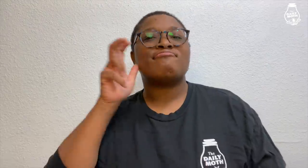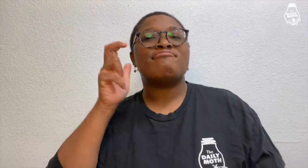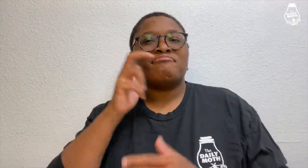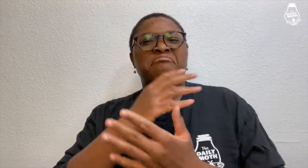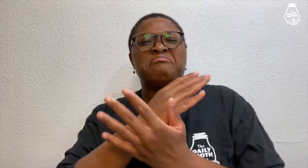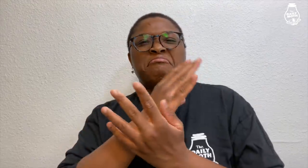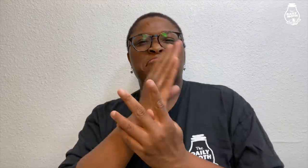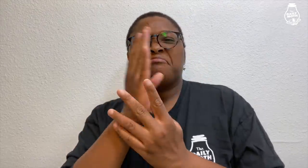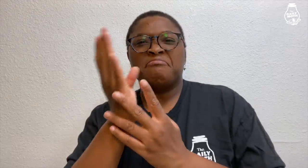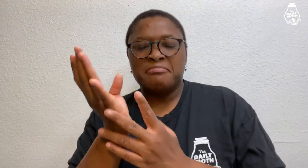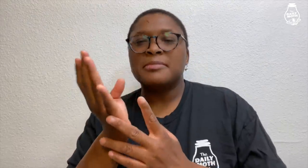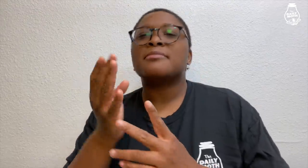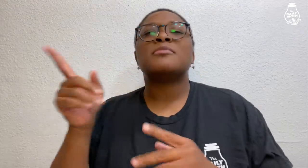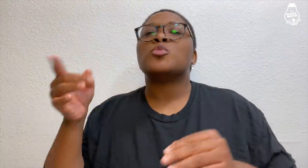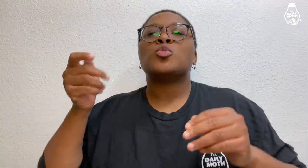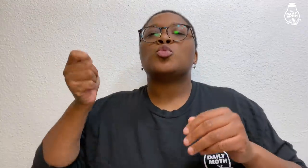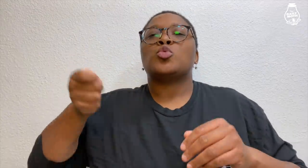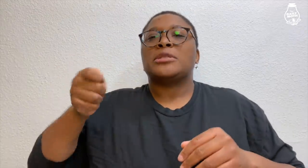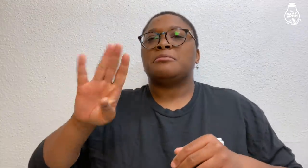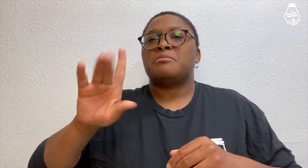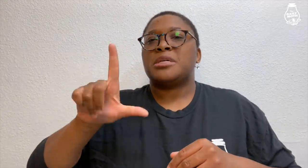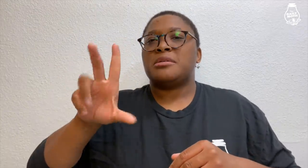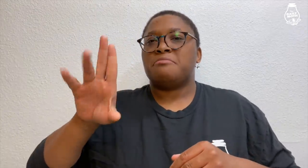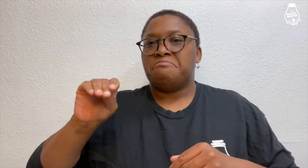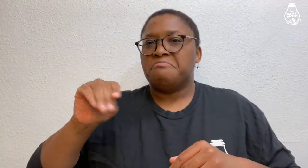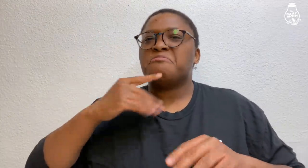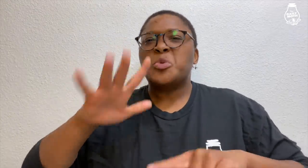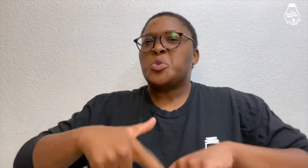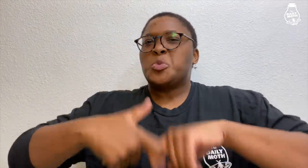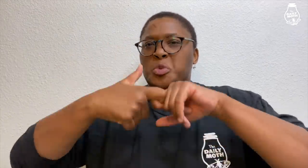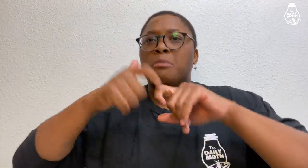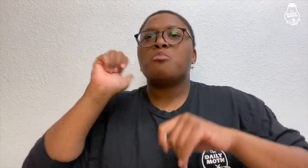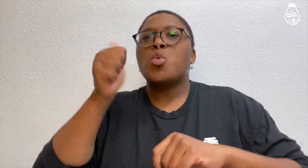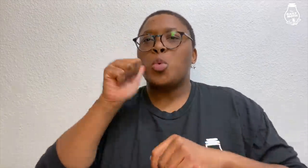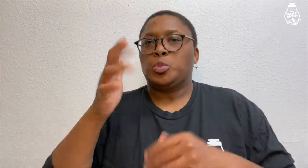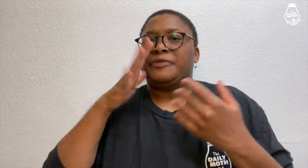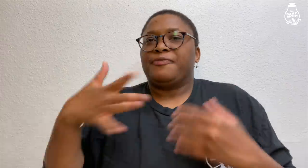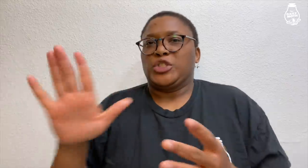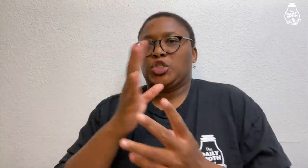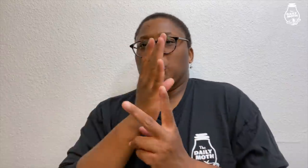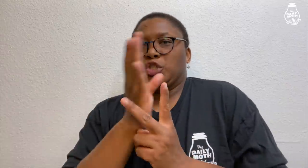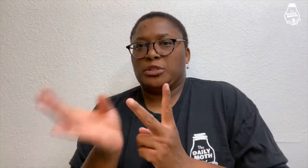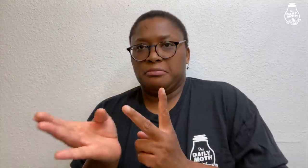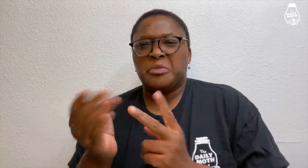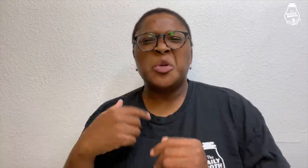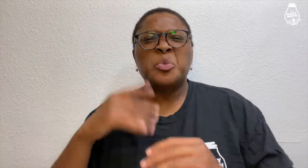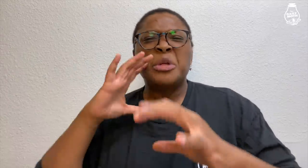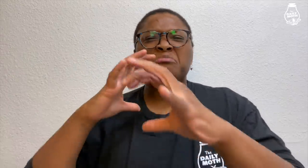After we went through a part of the recording, Judge Blum decided to put it on hold and finish the rest tomorrow.